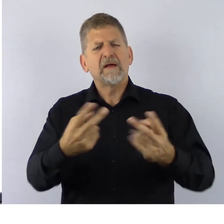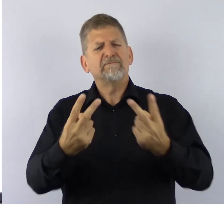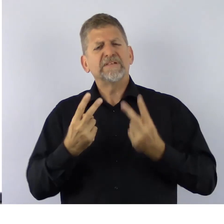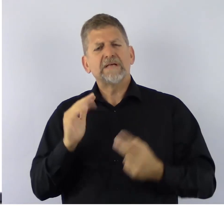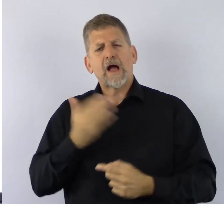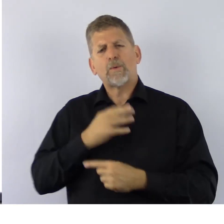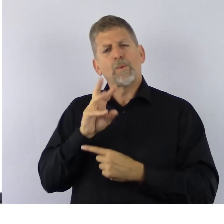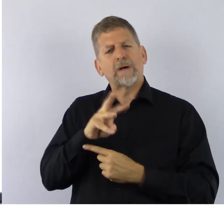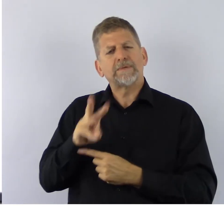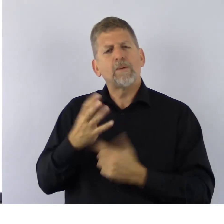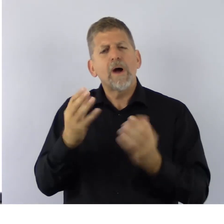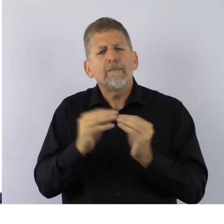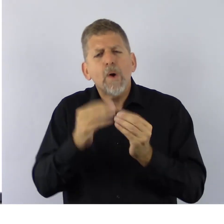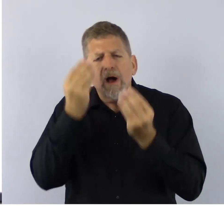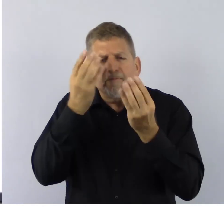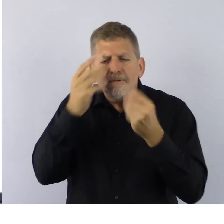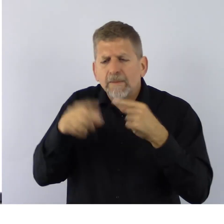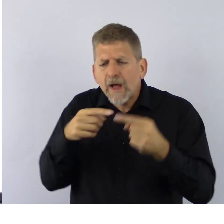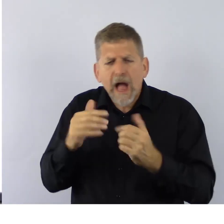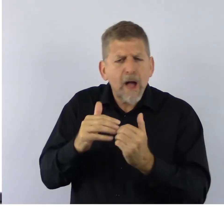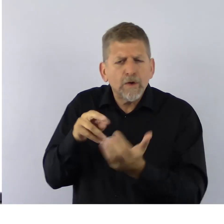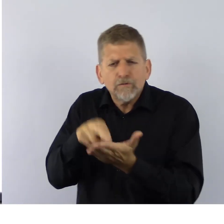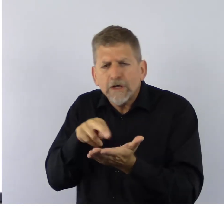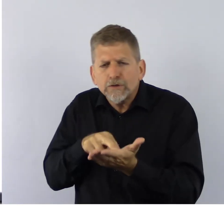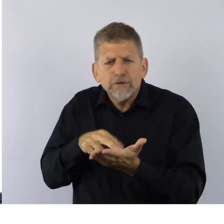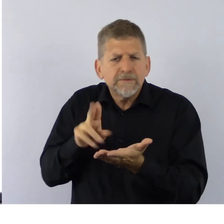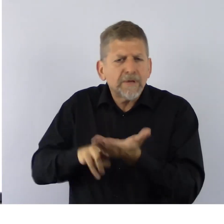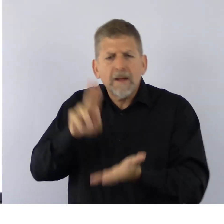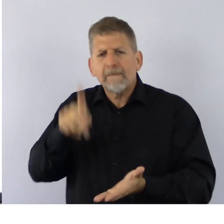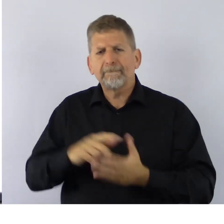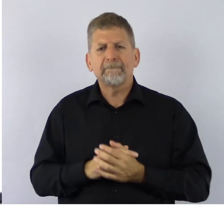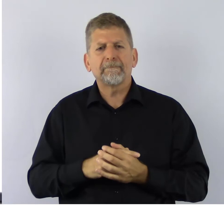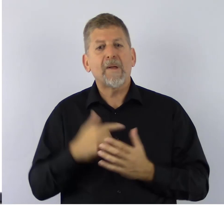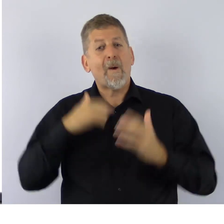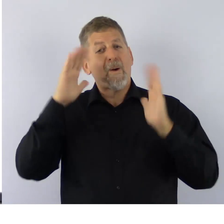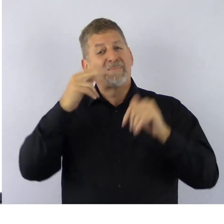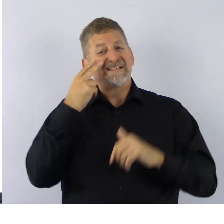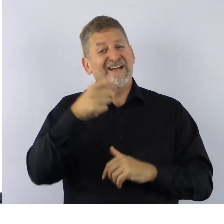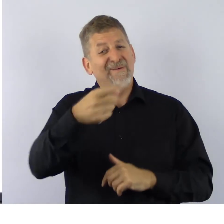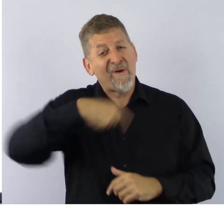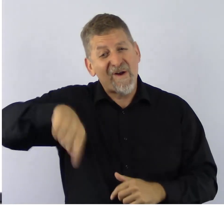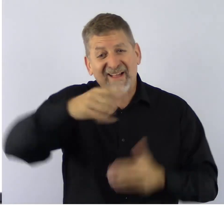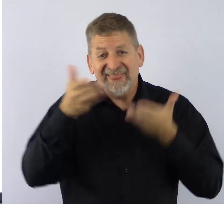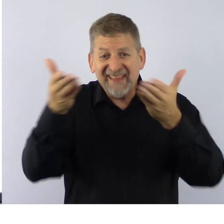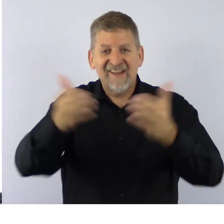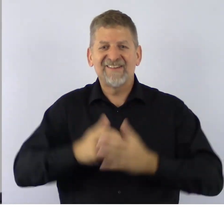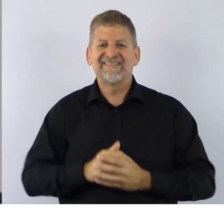and to register. I hope to see you all there. Thank you, and good bye for now.